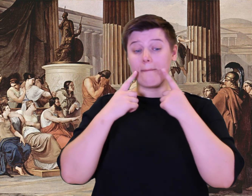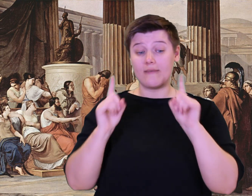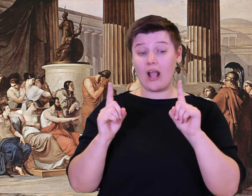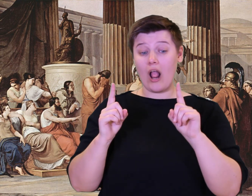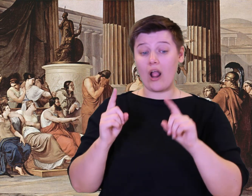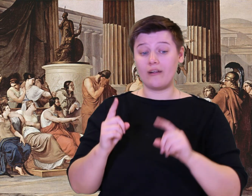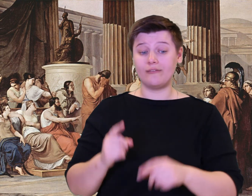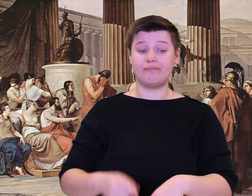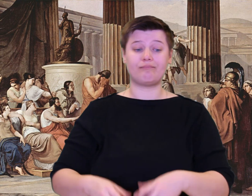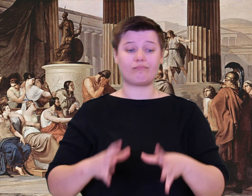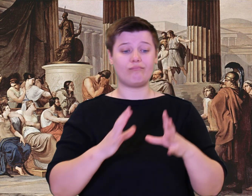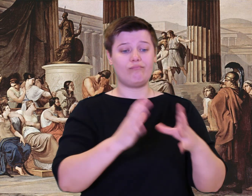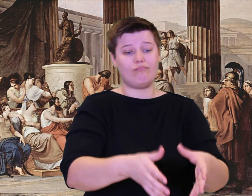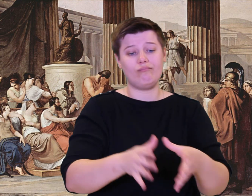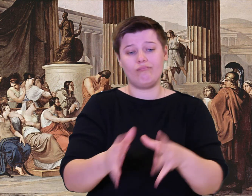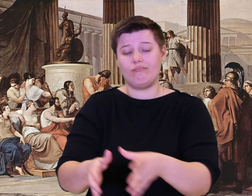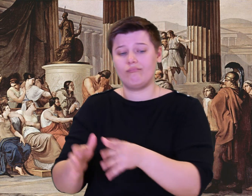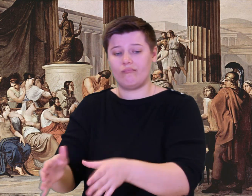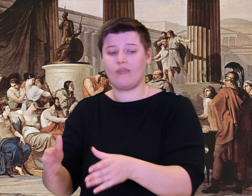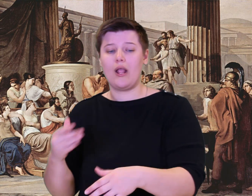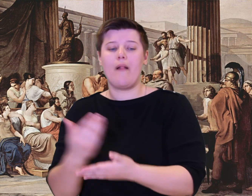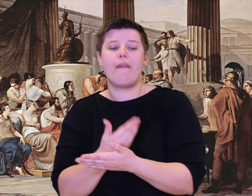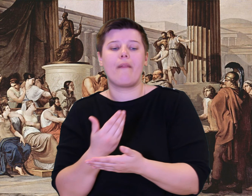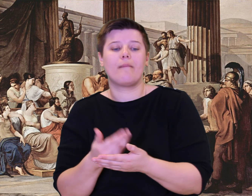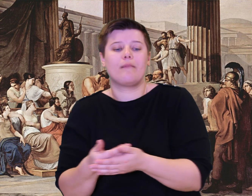little ones to suckle.